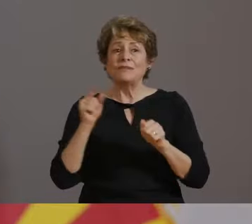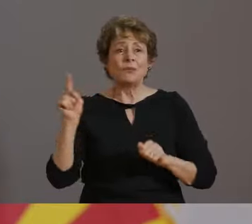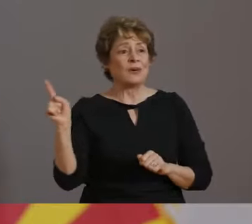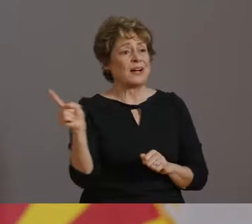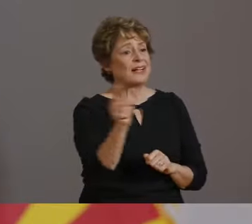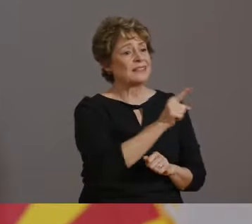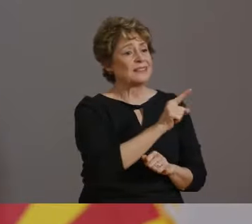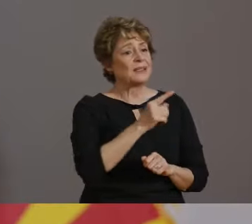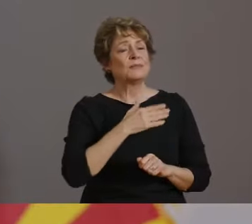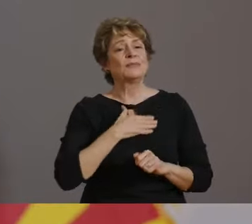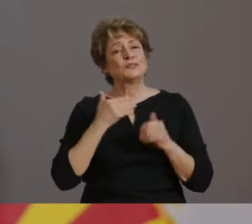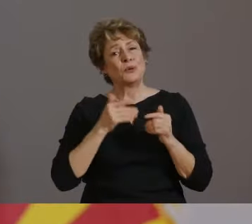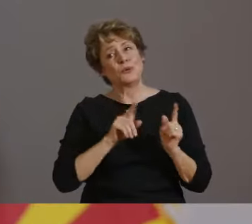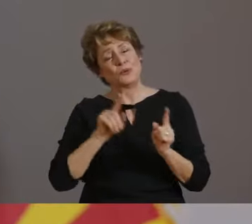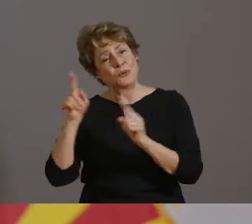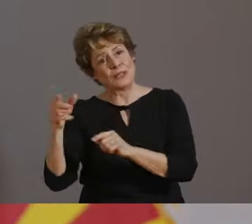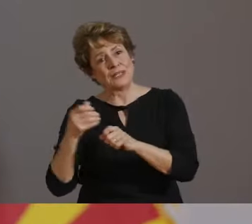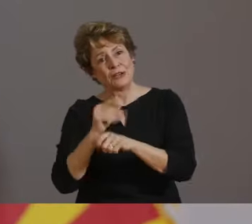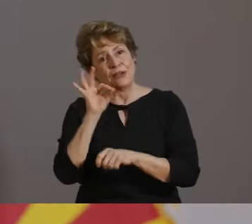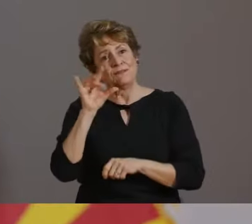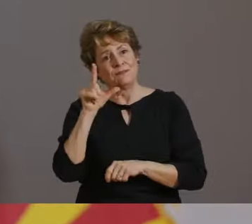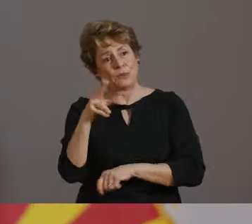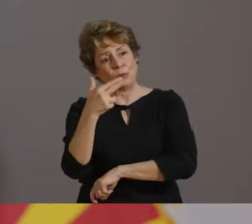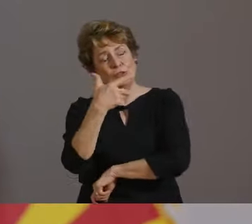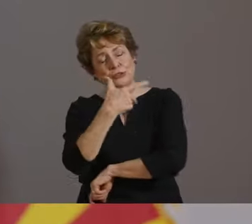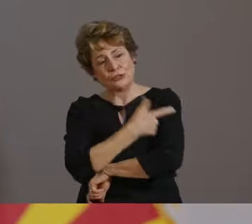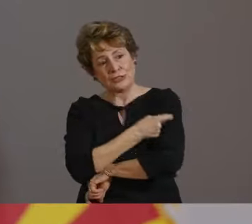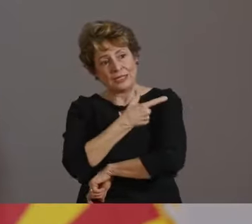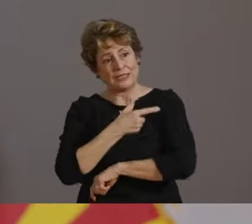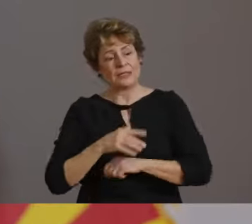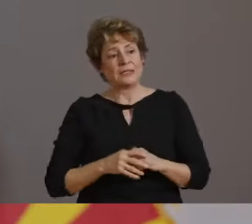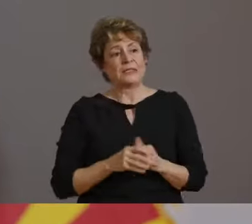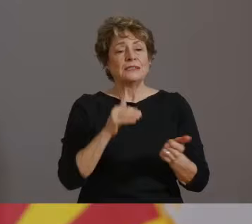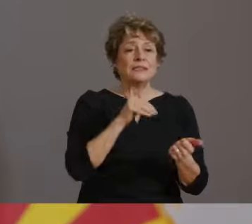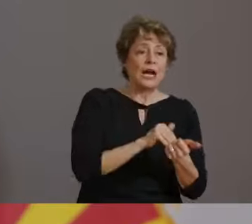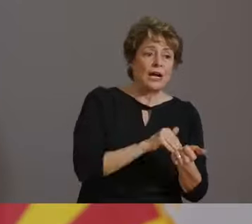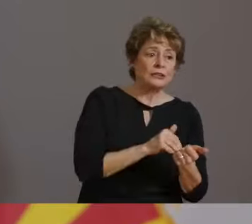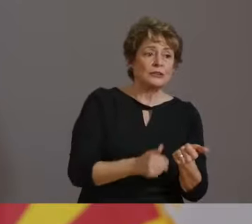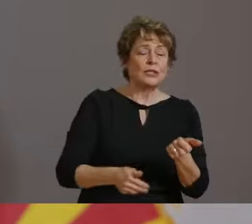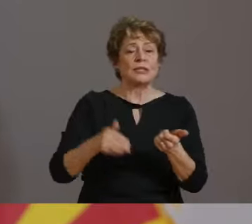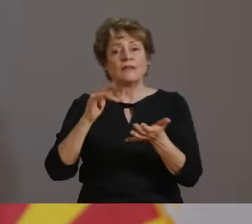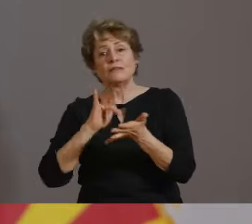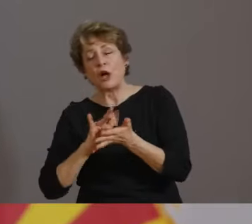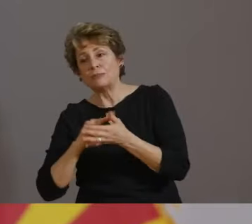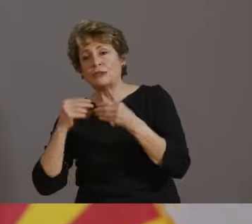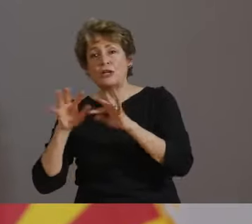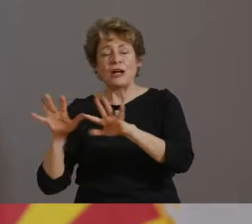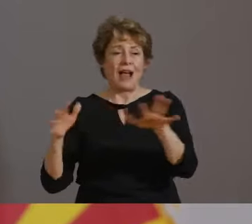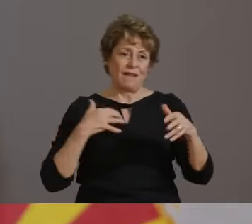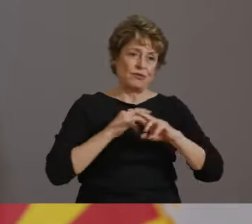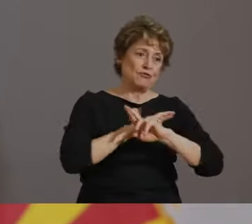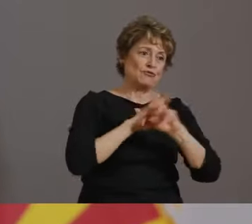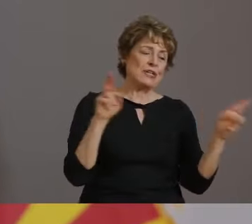MANY PRIVATE HEALTHCARE PROVIDERS AND PHARMACIES ARE ALREADY OFFERING IT, SO WE ENCOURAGE YOU TO GET VACCINATED AS SOON AS POSSIBLE.